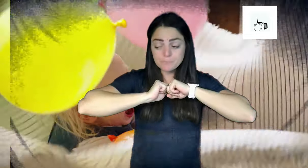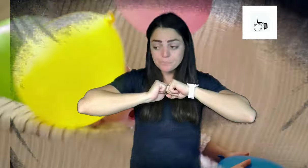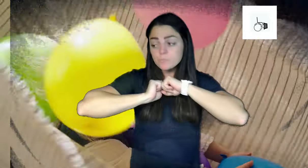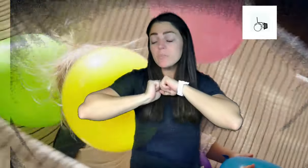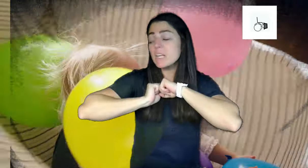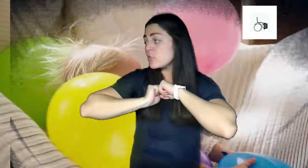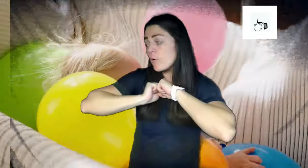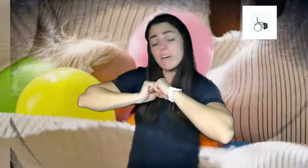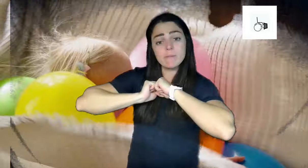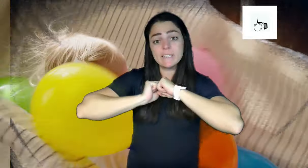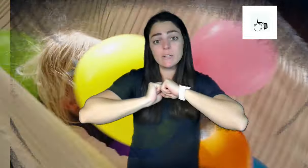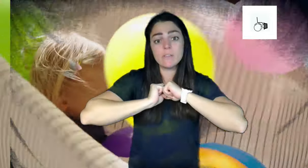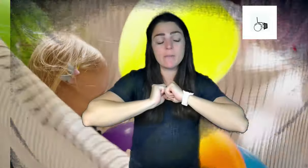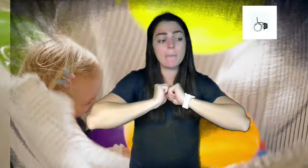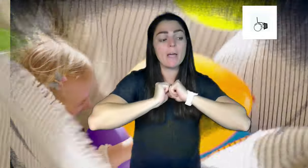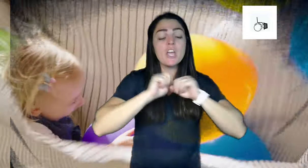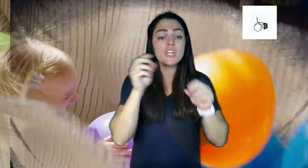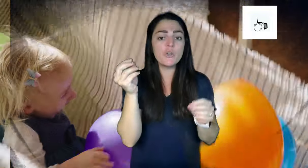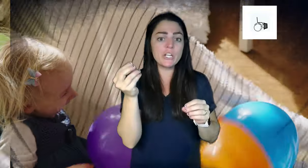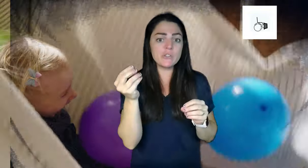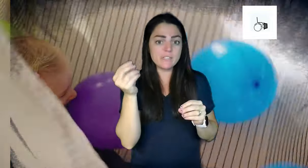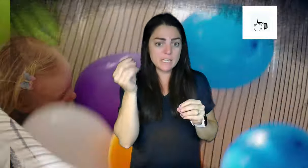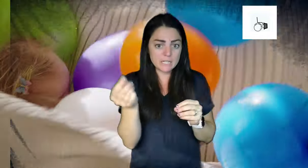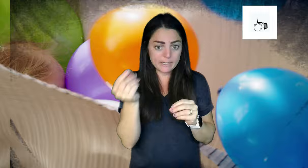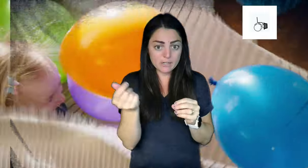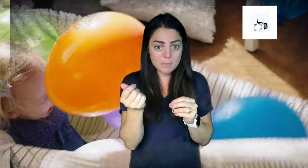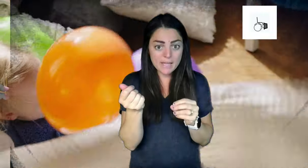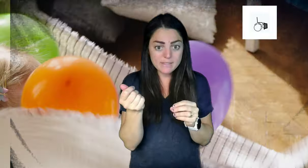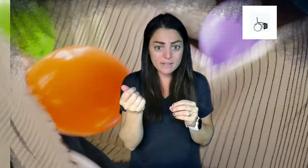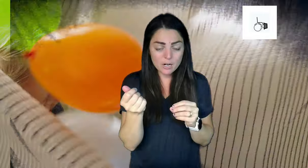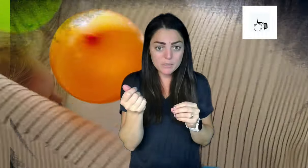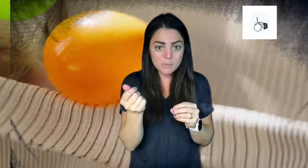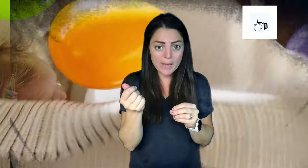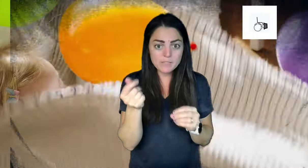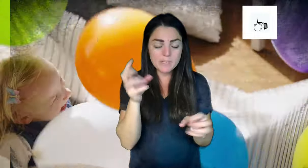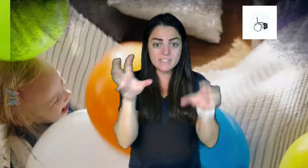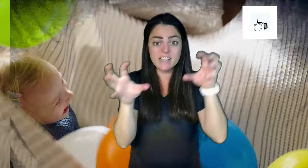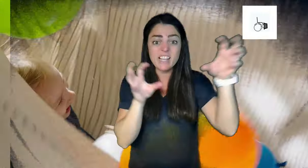bag and I don't have mine here with me but you can use the clear plastic garbage bags because